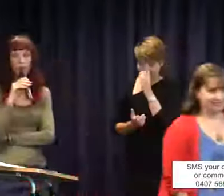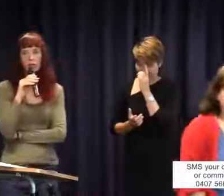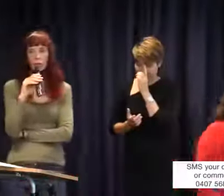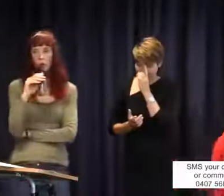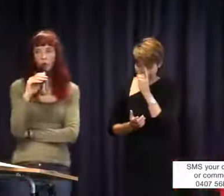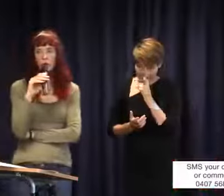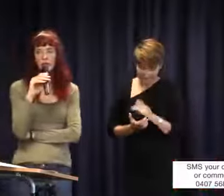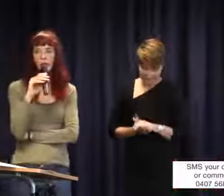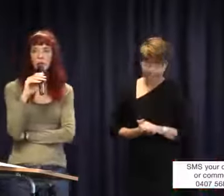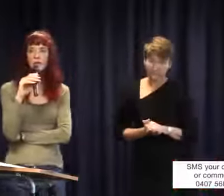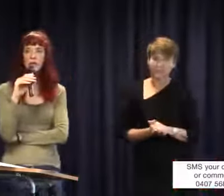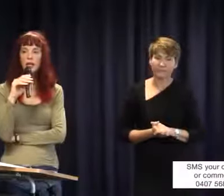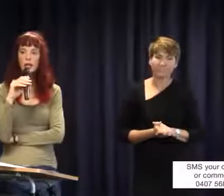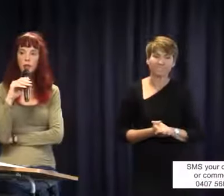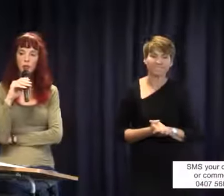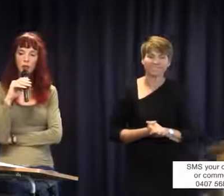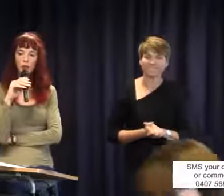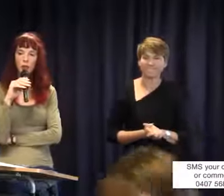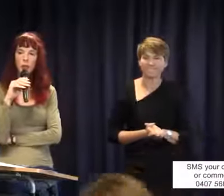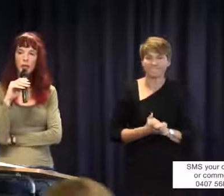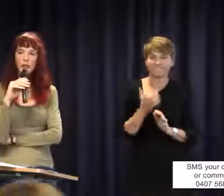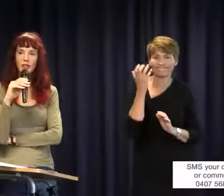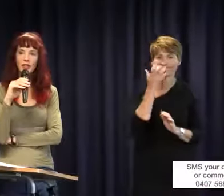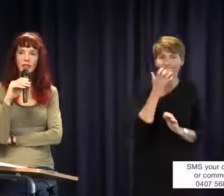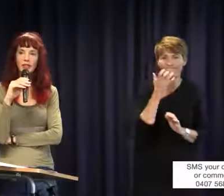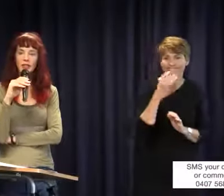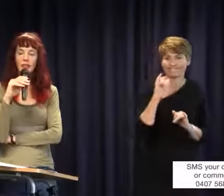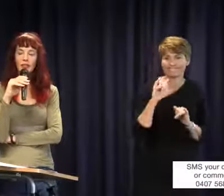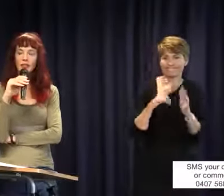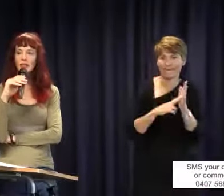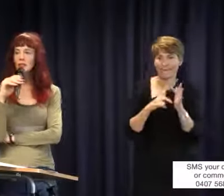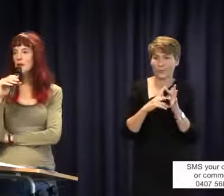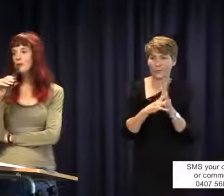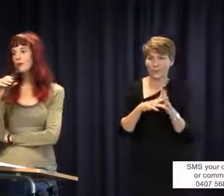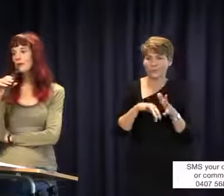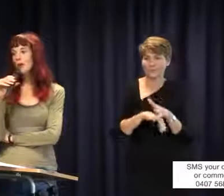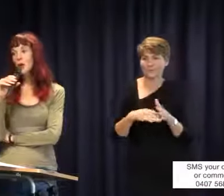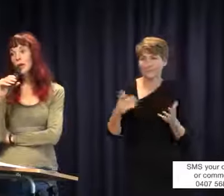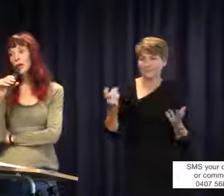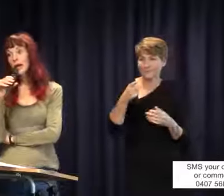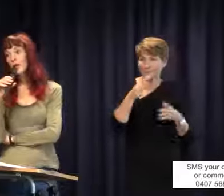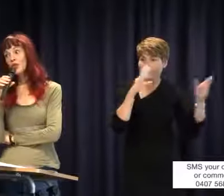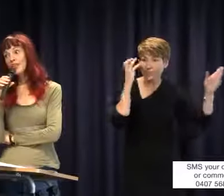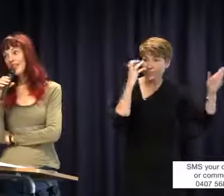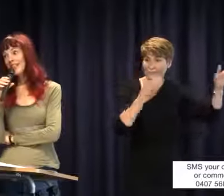I think it is more bad news I'm afraid because we can't even get a cinema with open captions